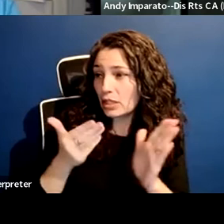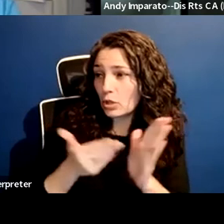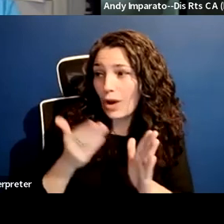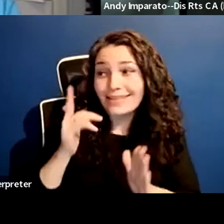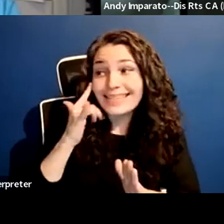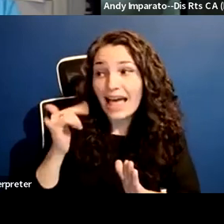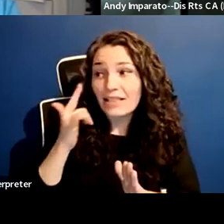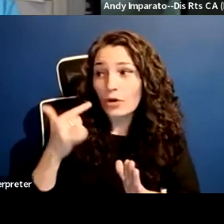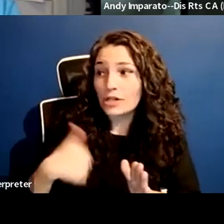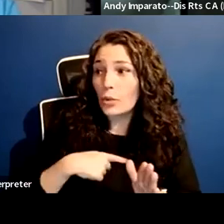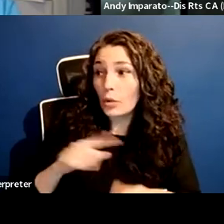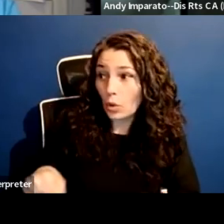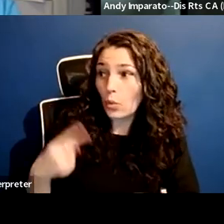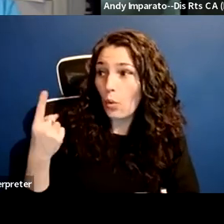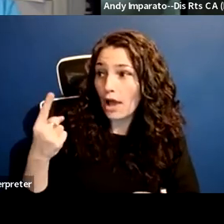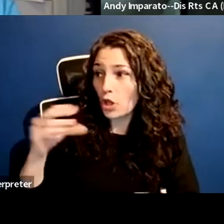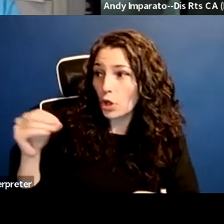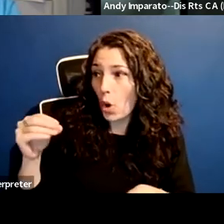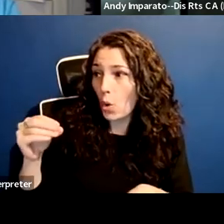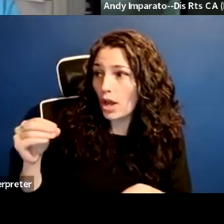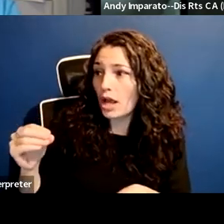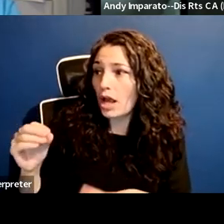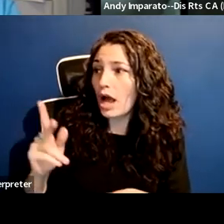we were one of the co-sponsors of Senate Bill 639,